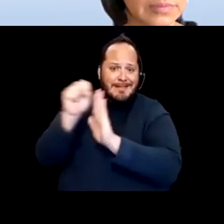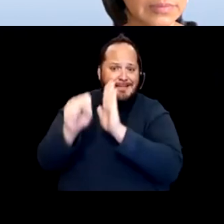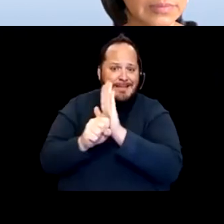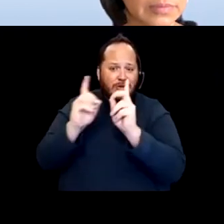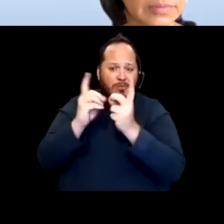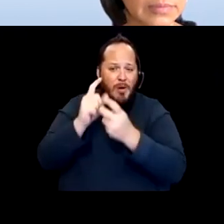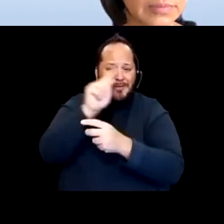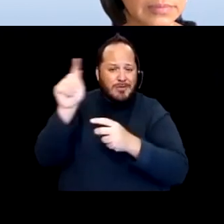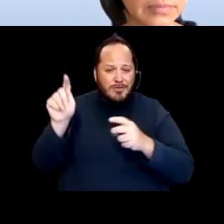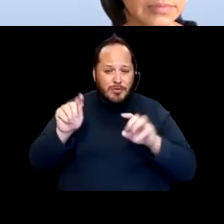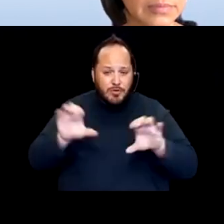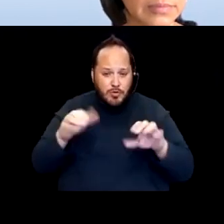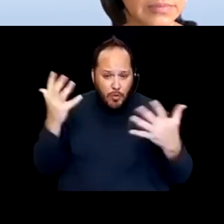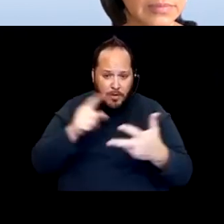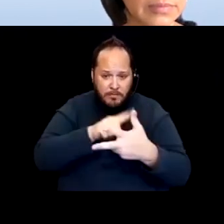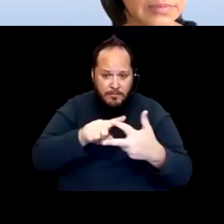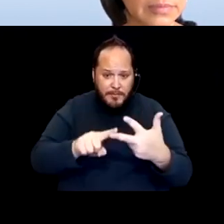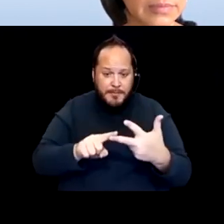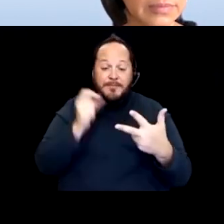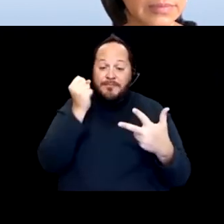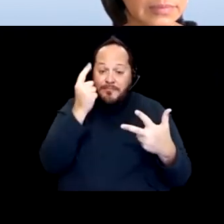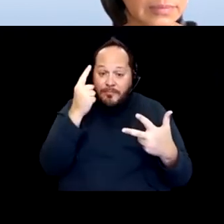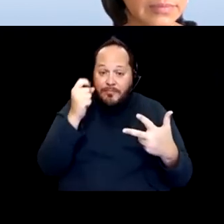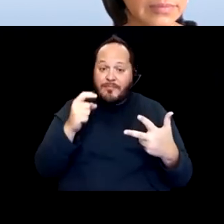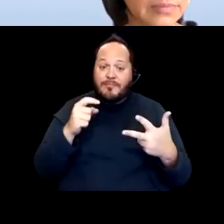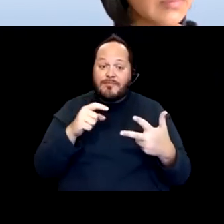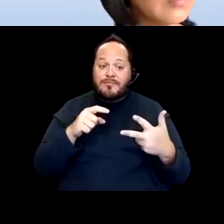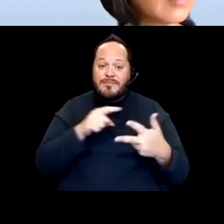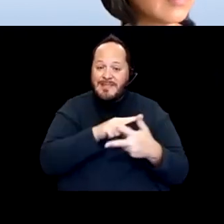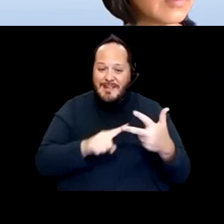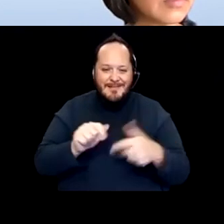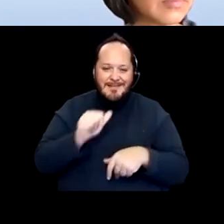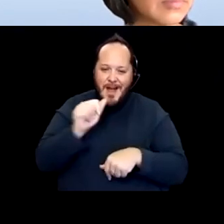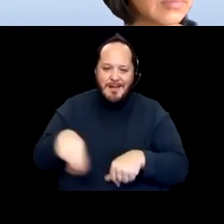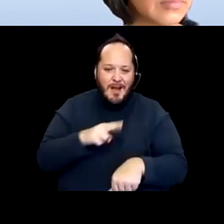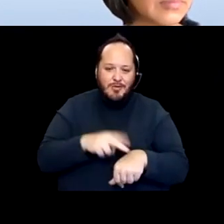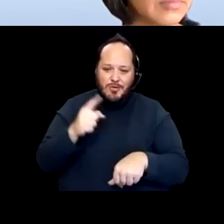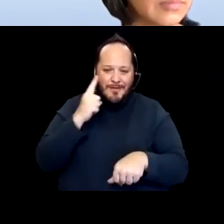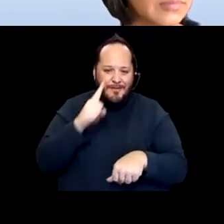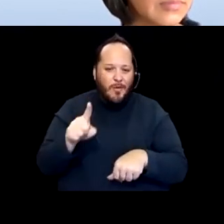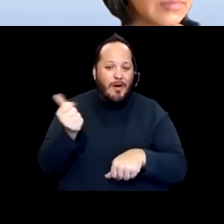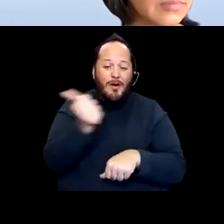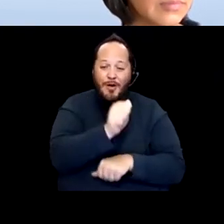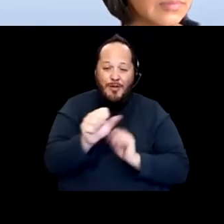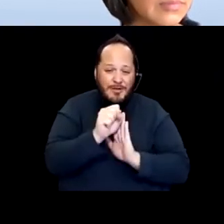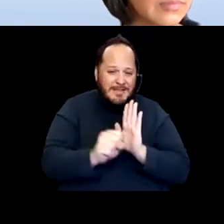for them that aren't natural to other state departments. And part of that was to think beyond their program.